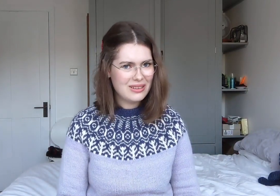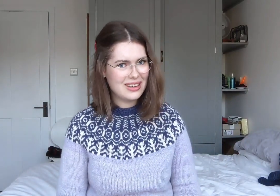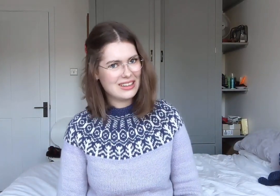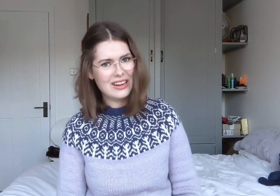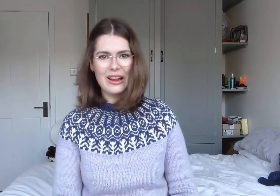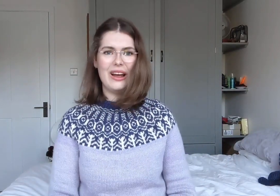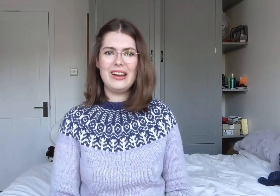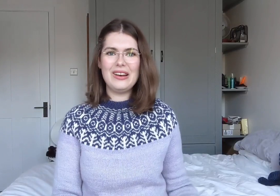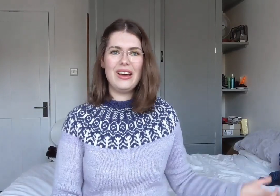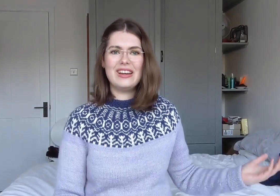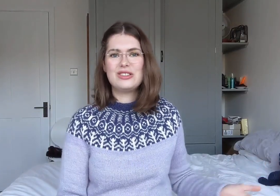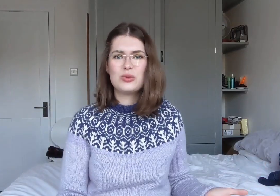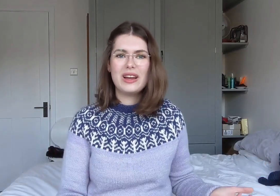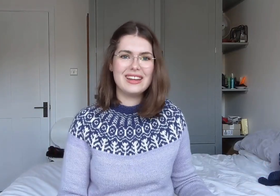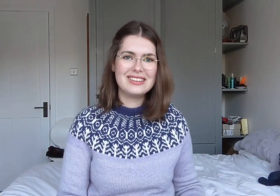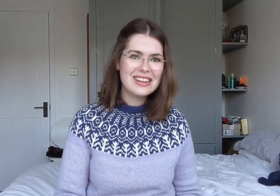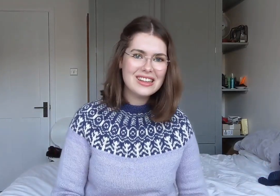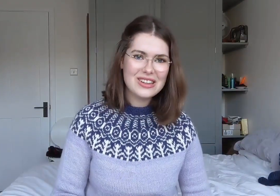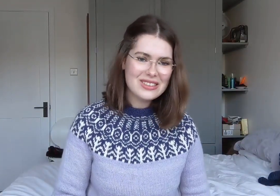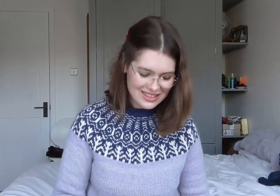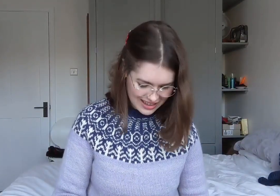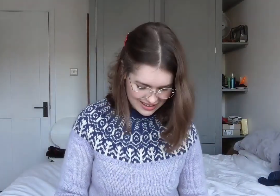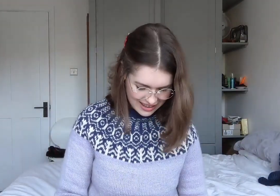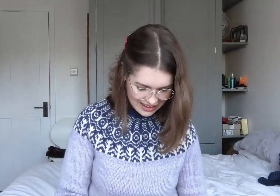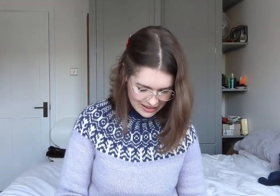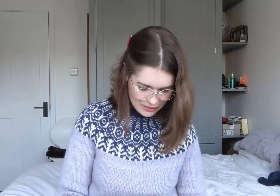I don't know, it's just weird. Don't say that.